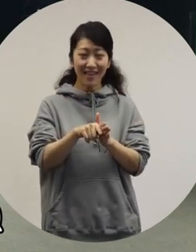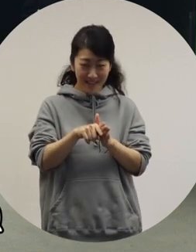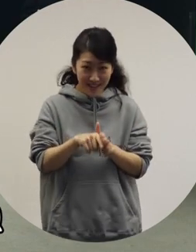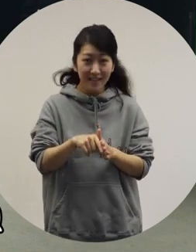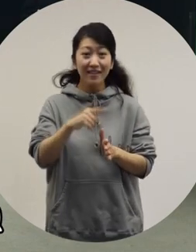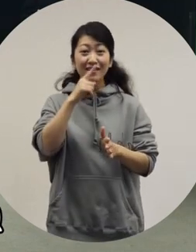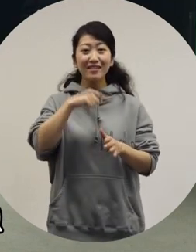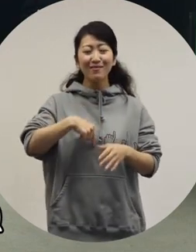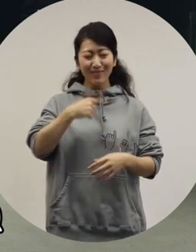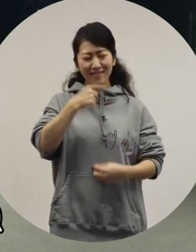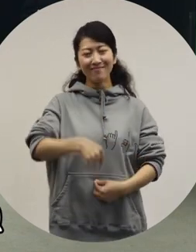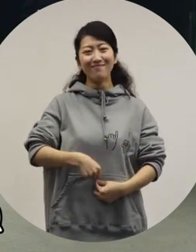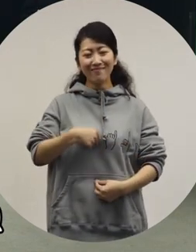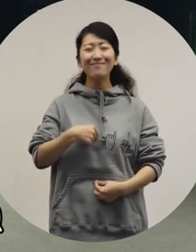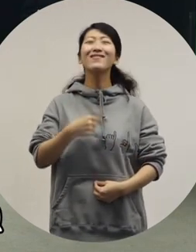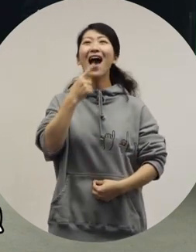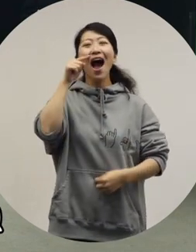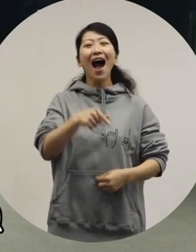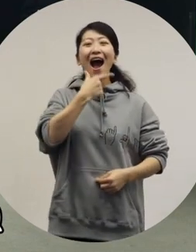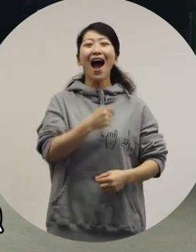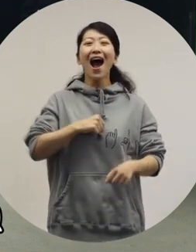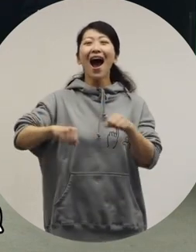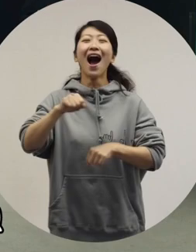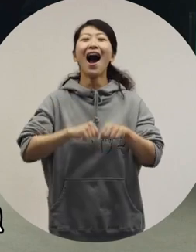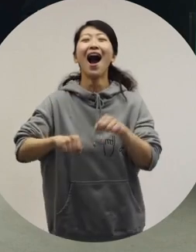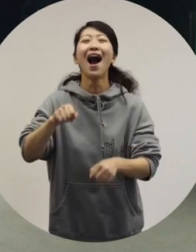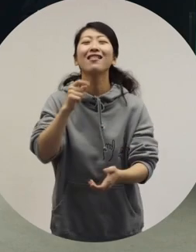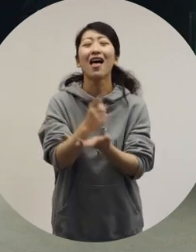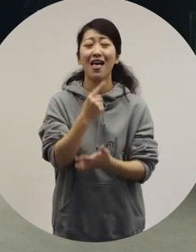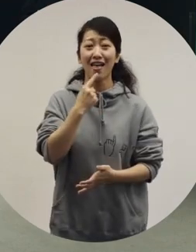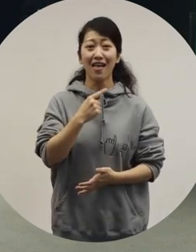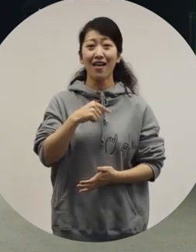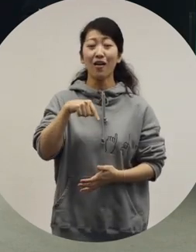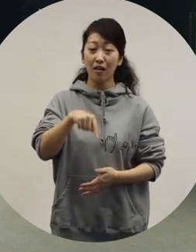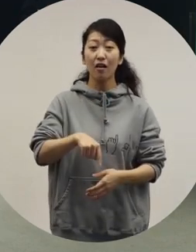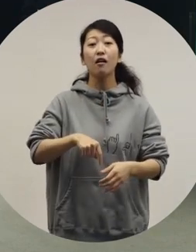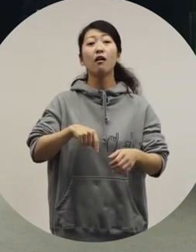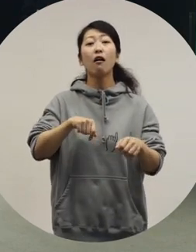I've been just honest with myself. In that way,